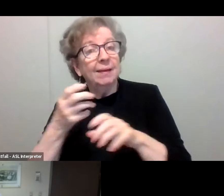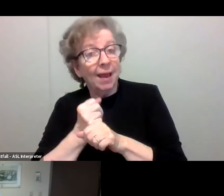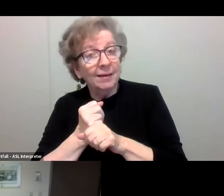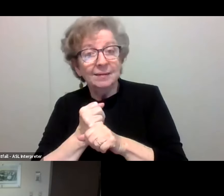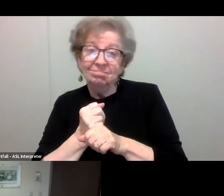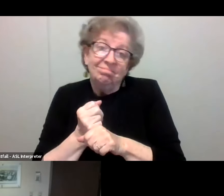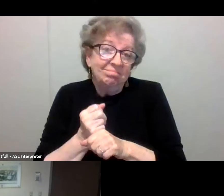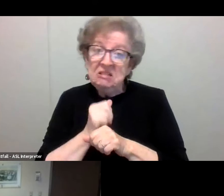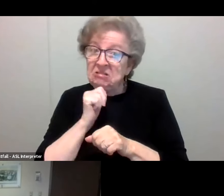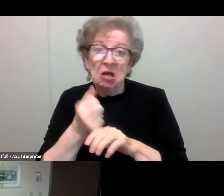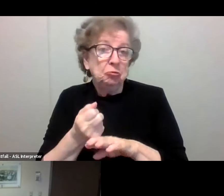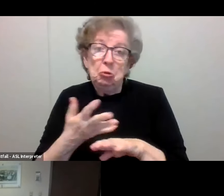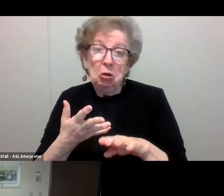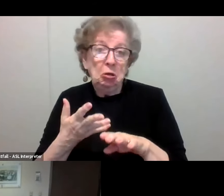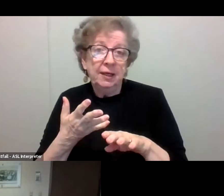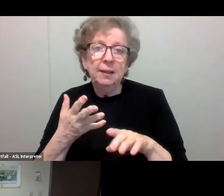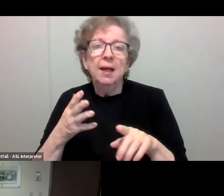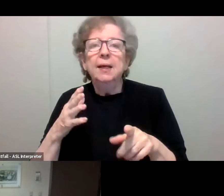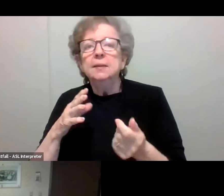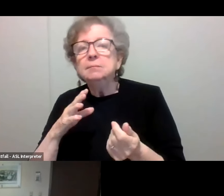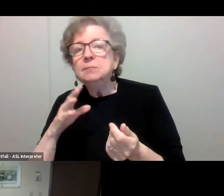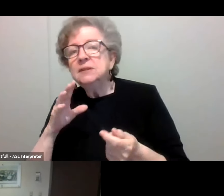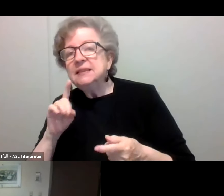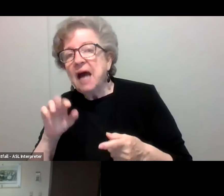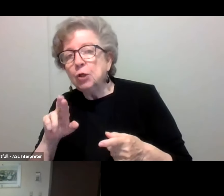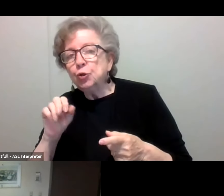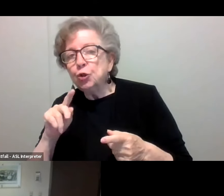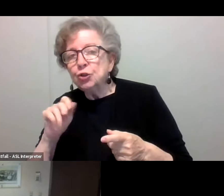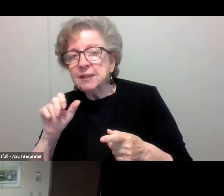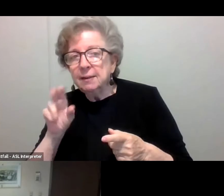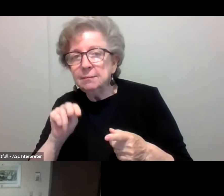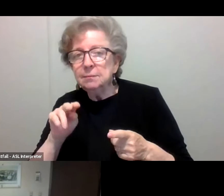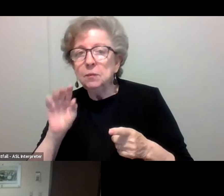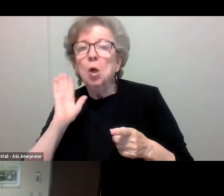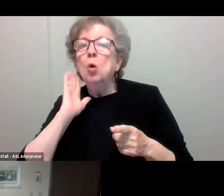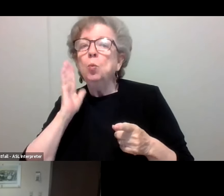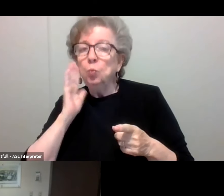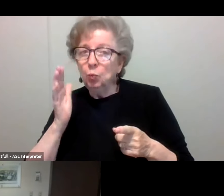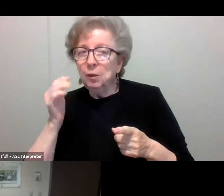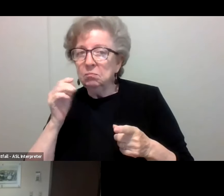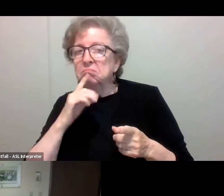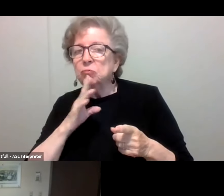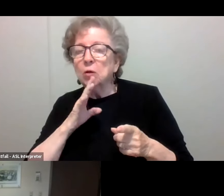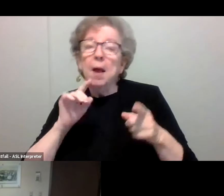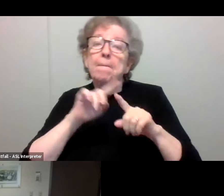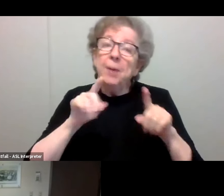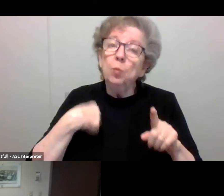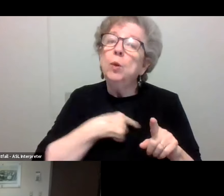and I think the doctor is gonna comment on availability. And we will be in the residence halls as well for students to get this done conveniently.